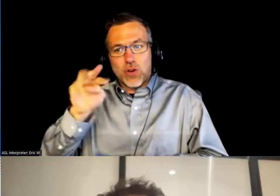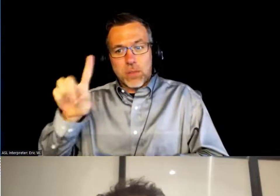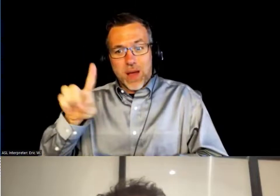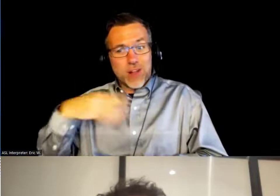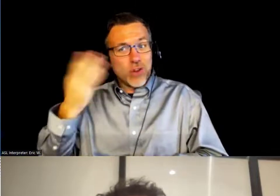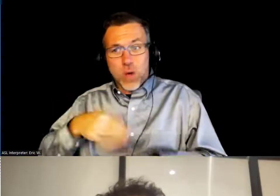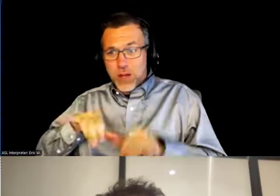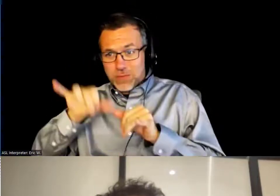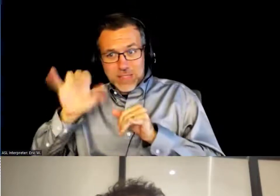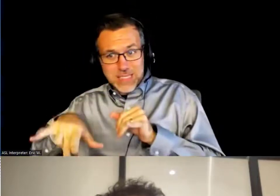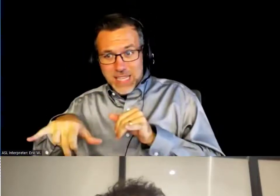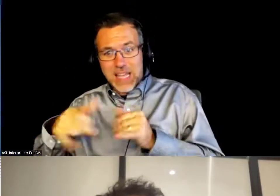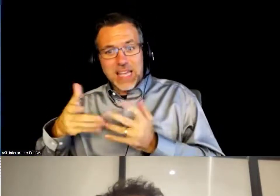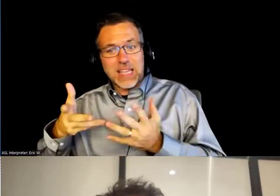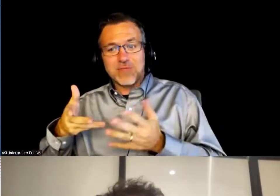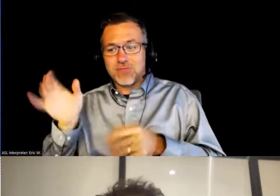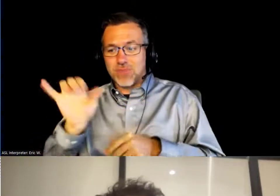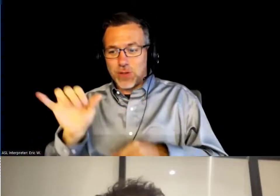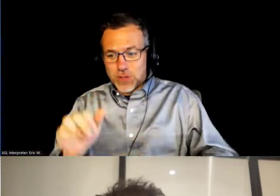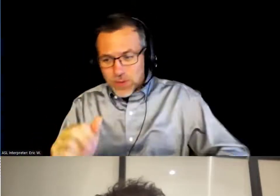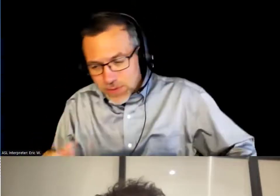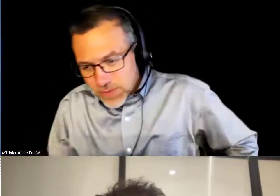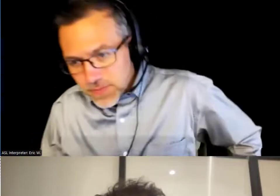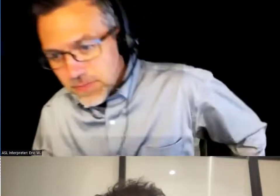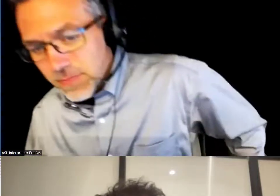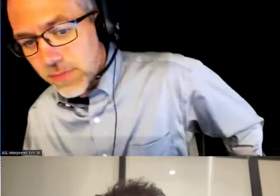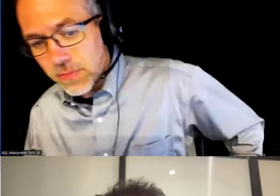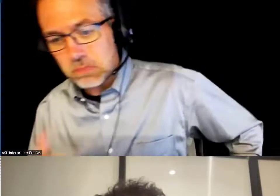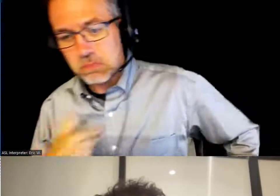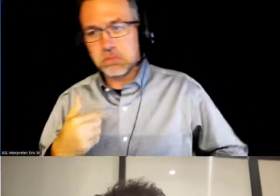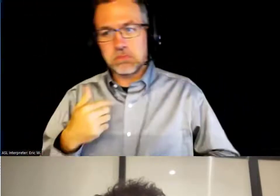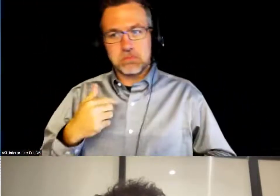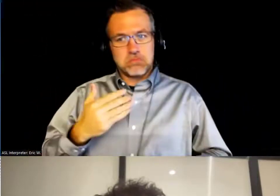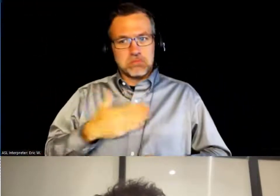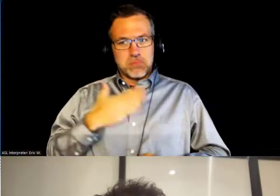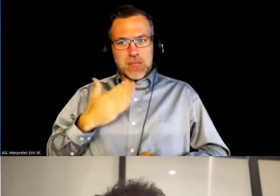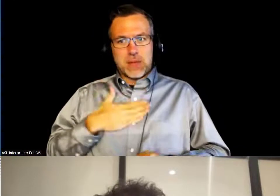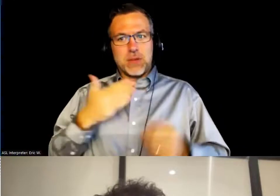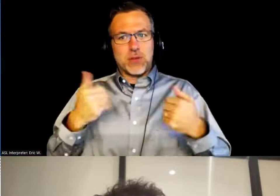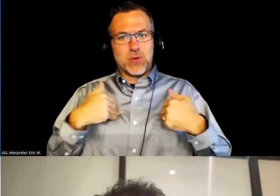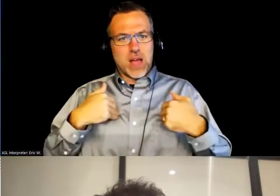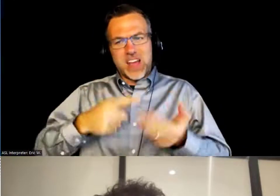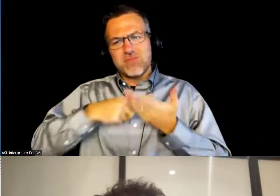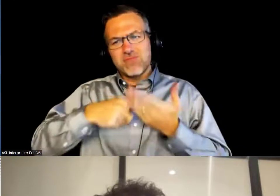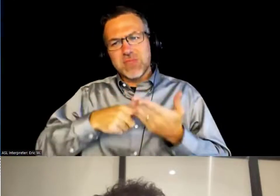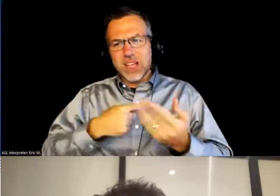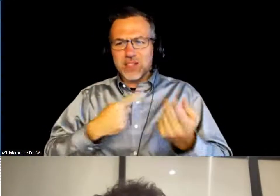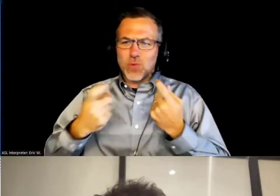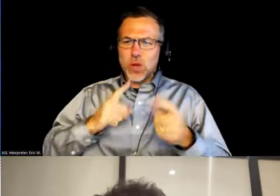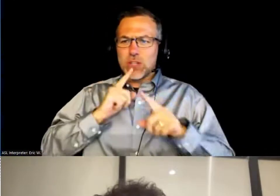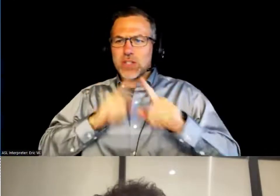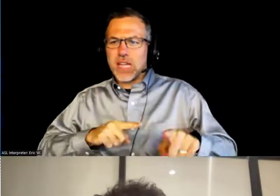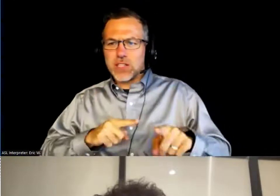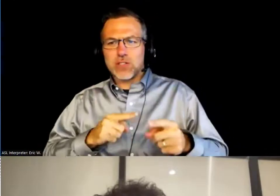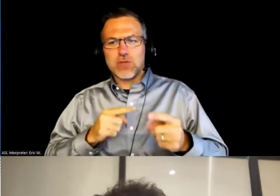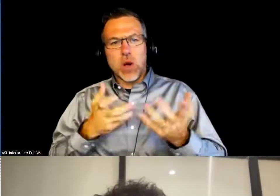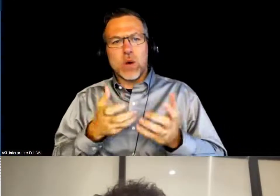and join us for that. So we'll be having a discussion, just some questions I wanted to ask a couple of Ambassadors,